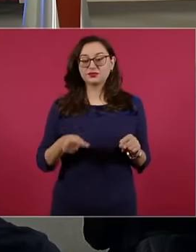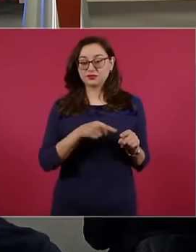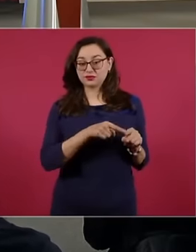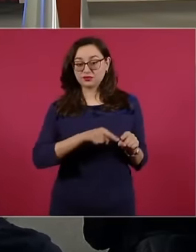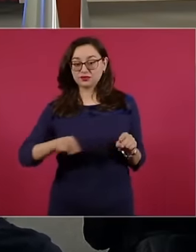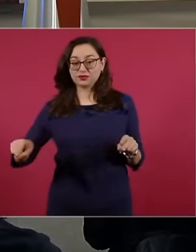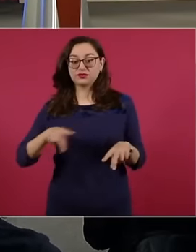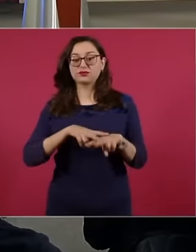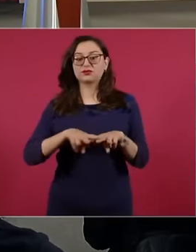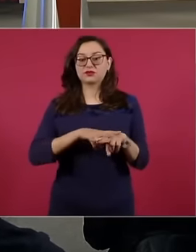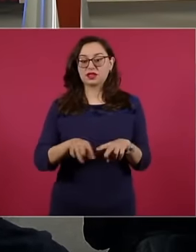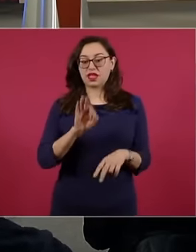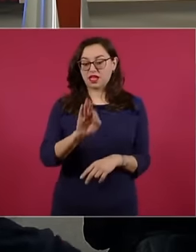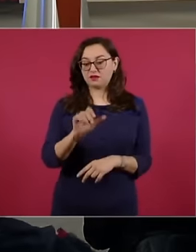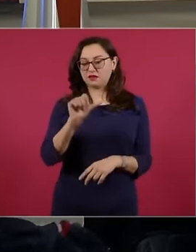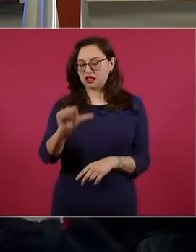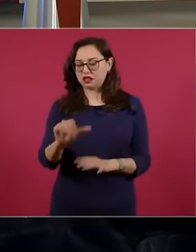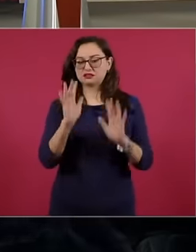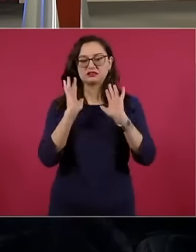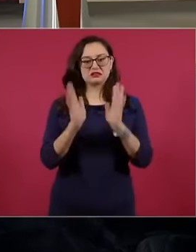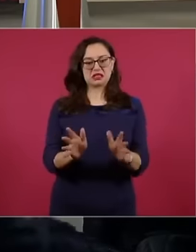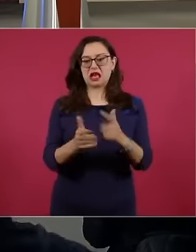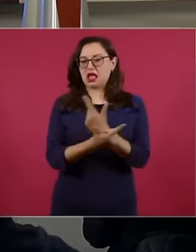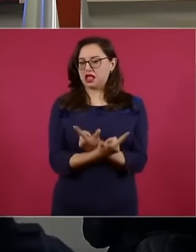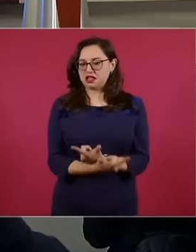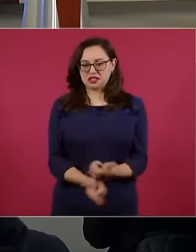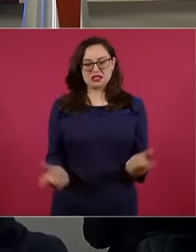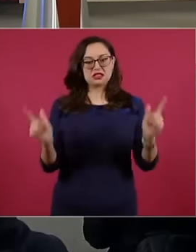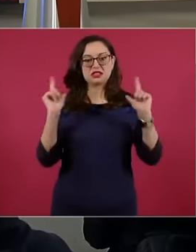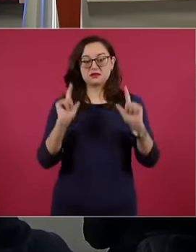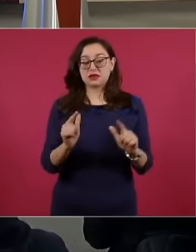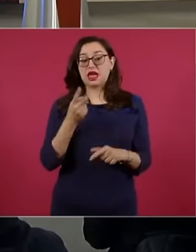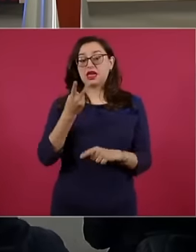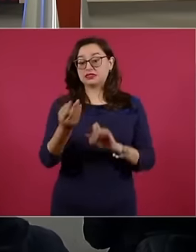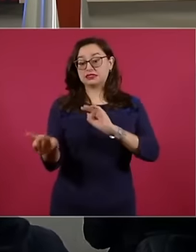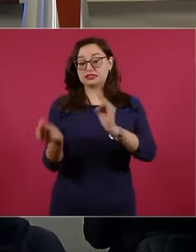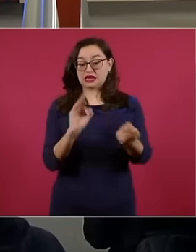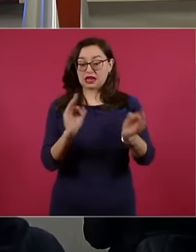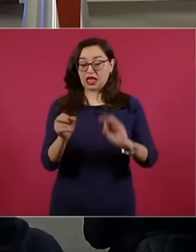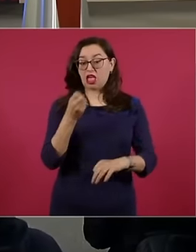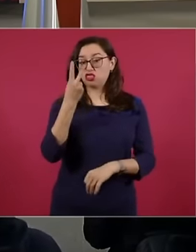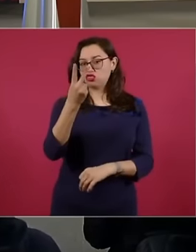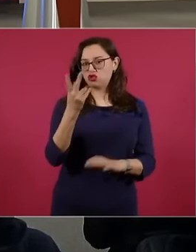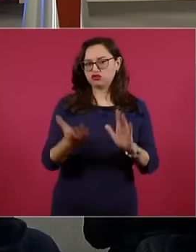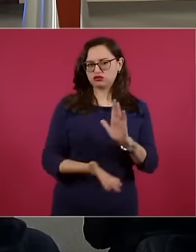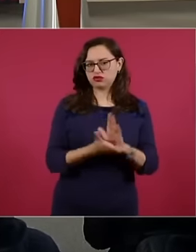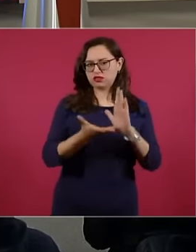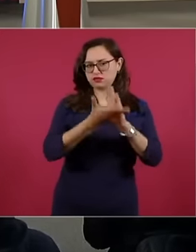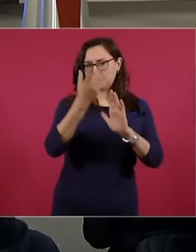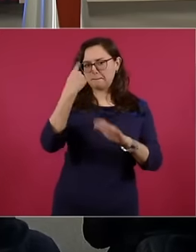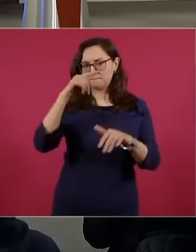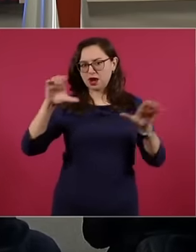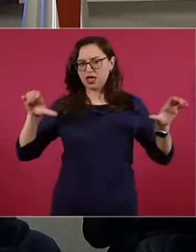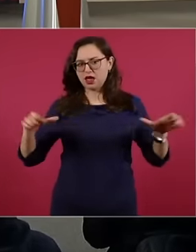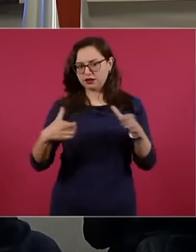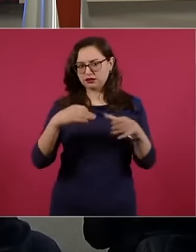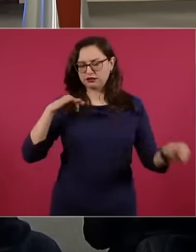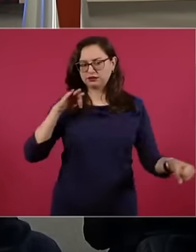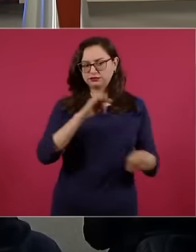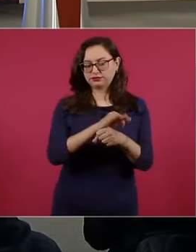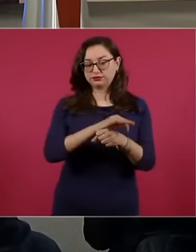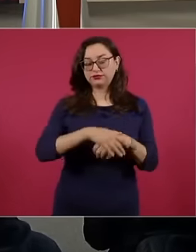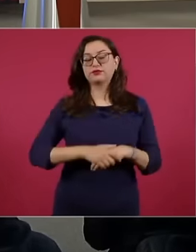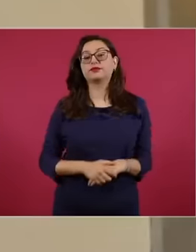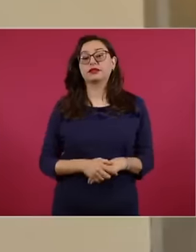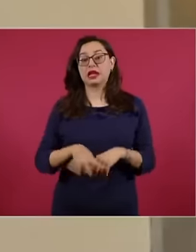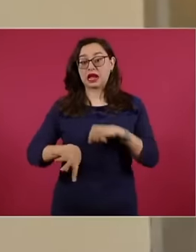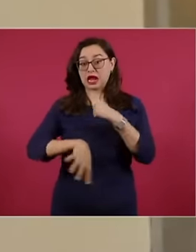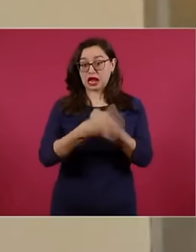freed which already involved two community works that are in process 14 schools eh curiously.